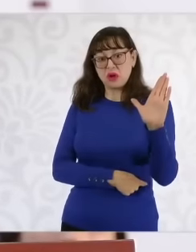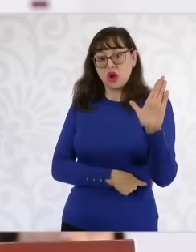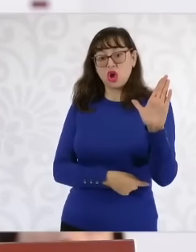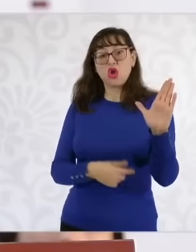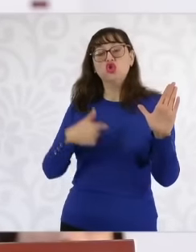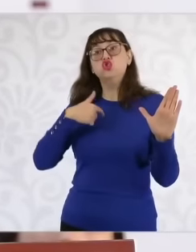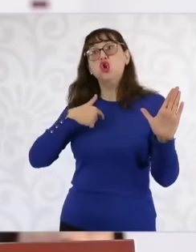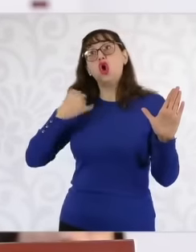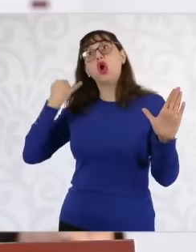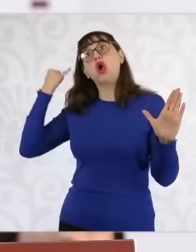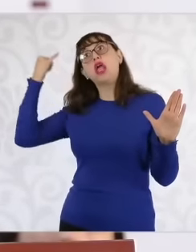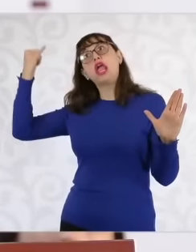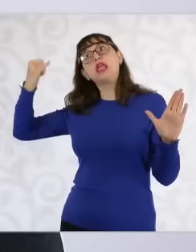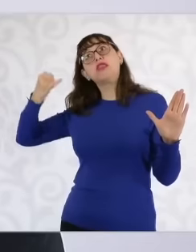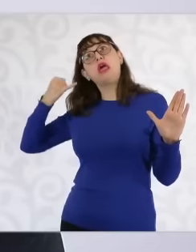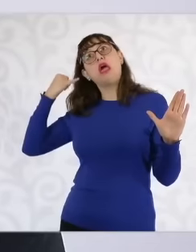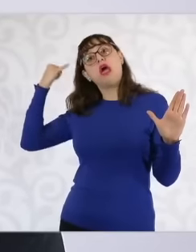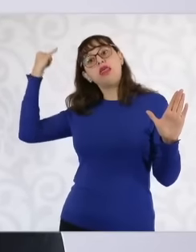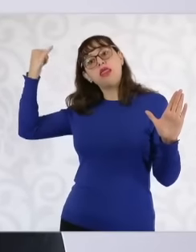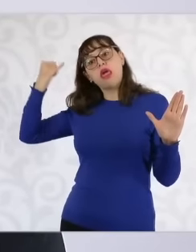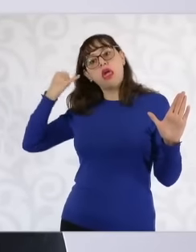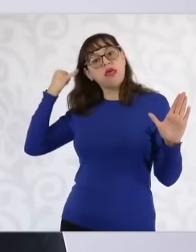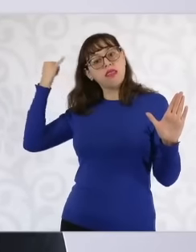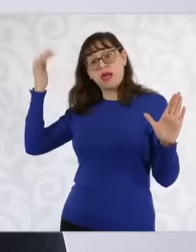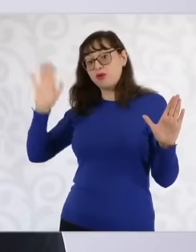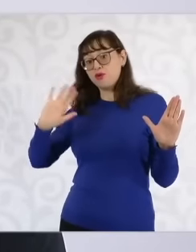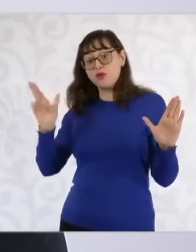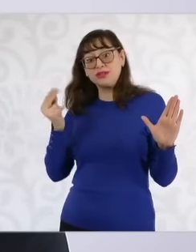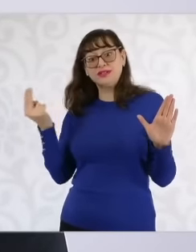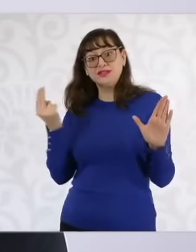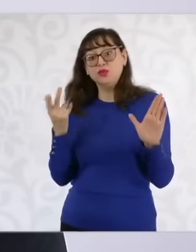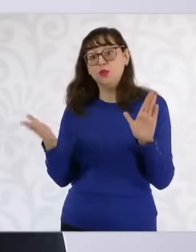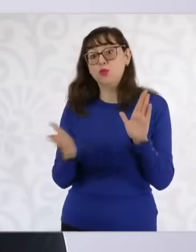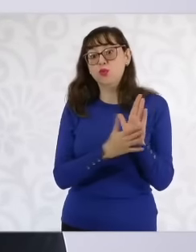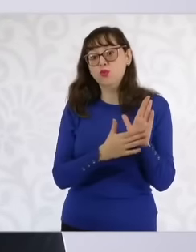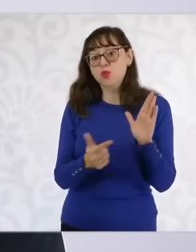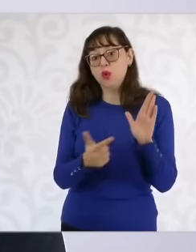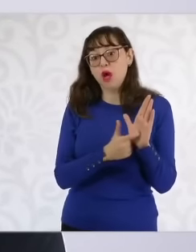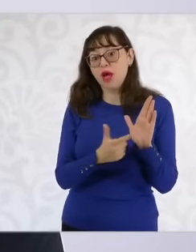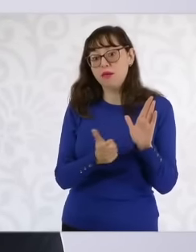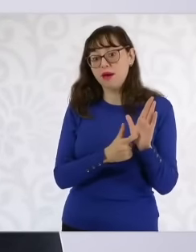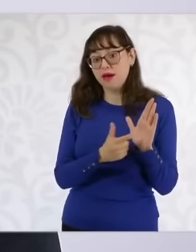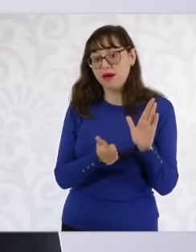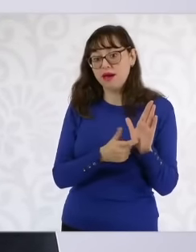when, as long as we do not have sufficient evidence, when we have it, we are going to do it as we